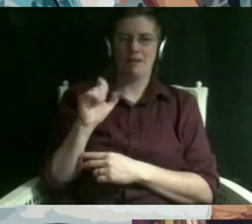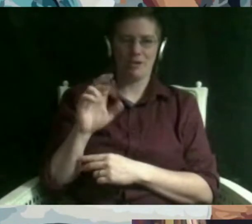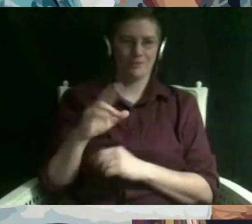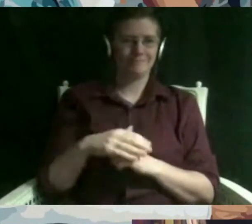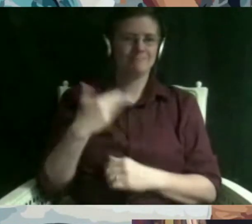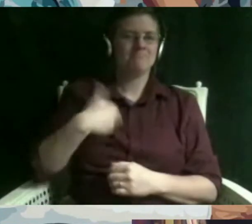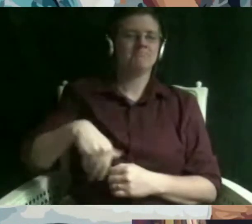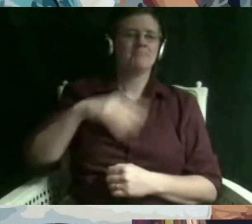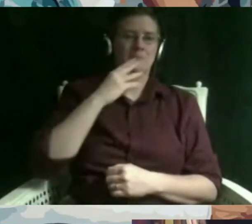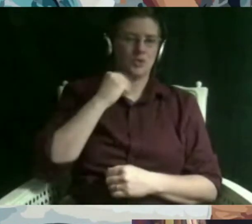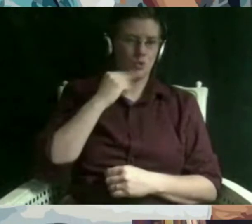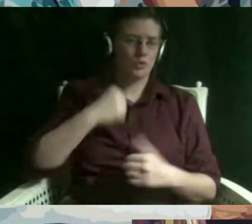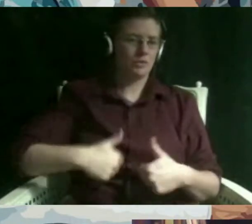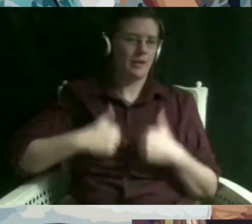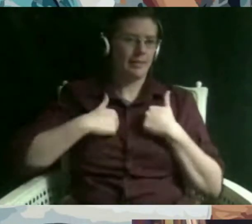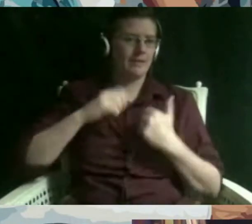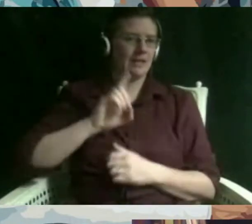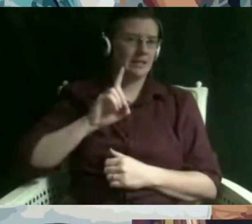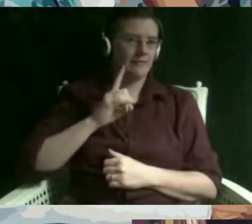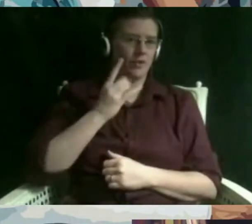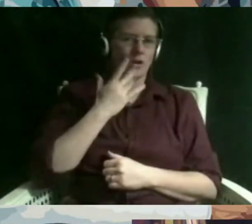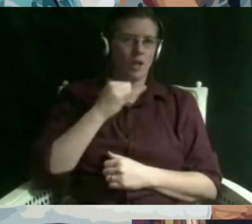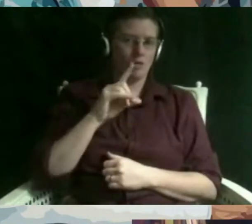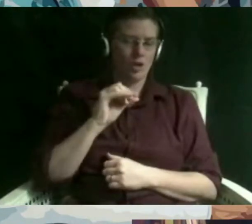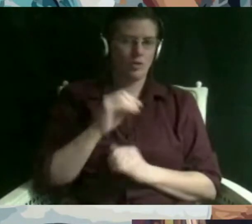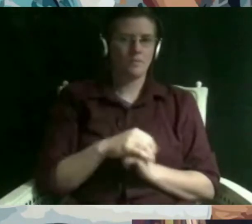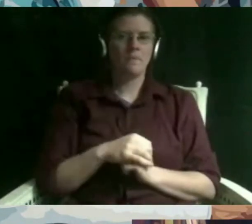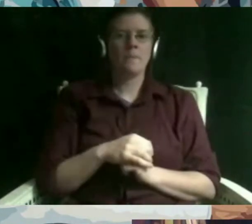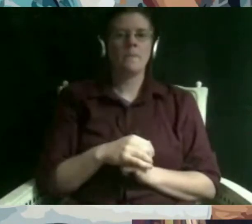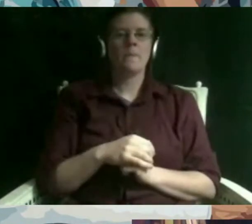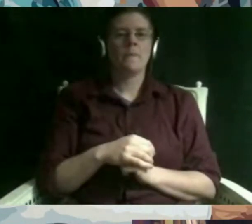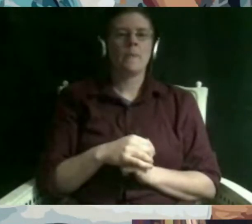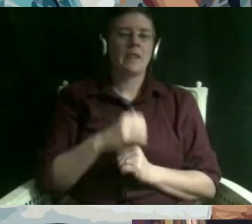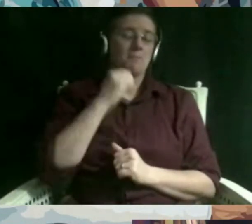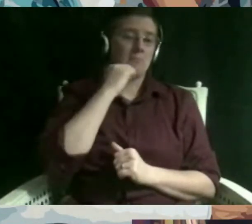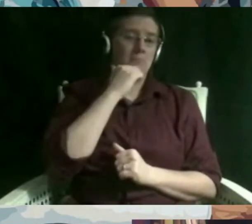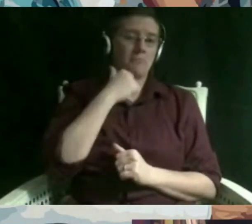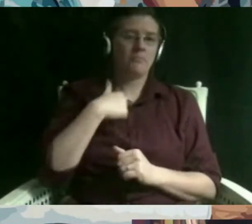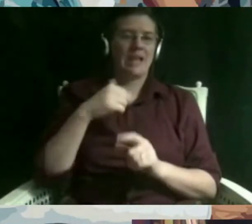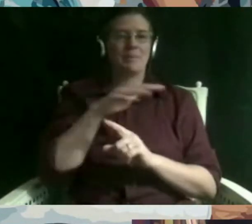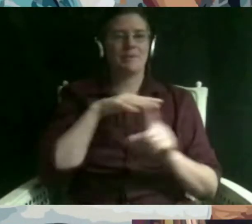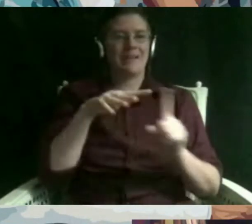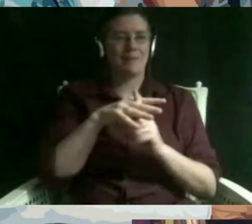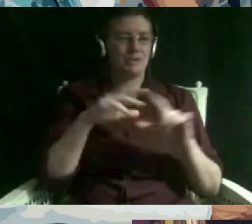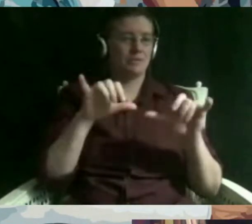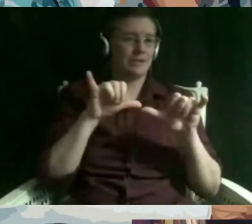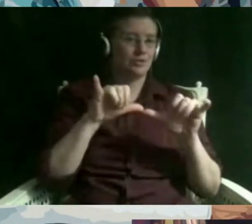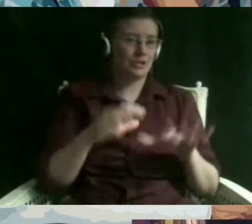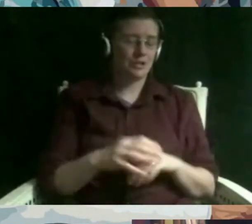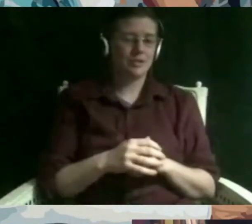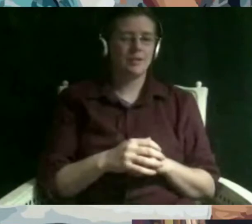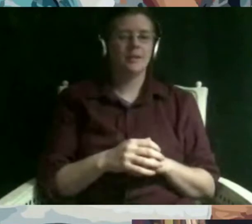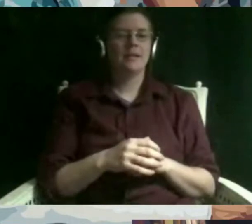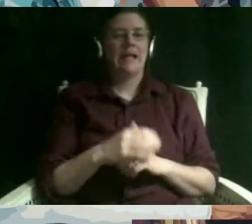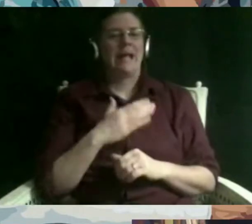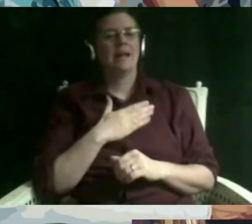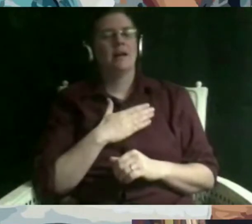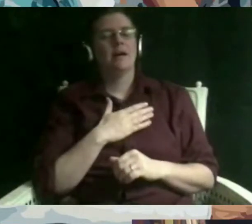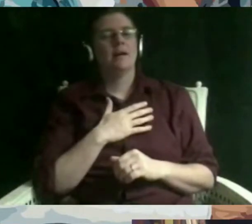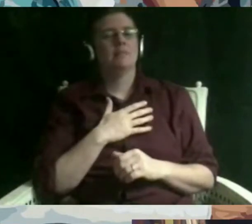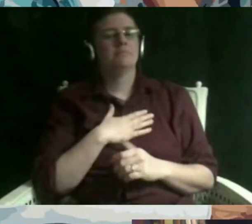i live in denver colorado um my day job i am an environmental engineer in my spare time at least